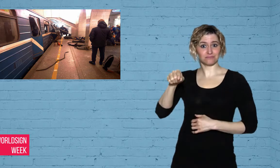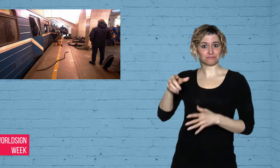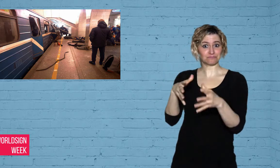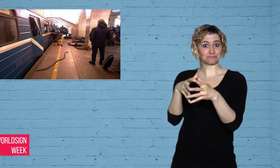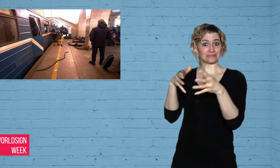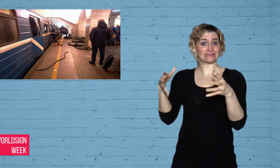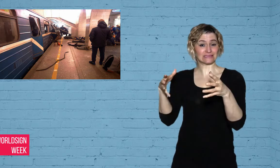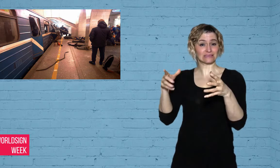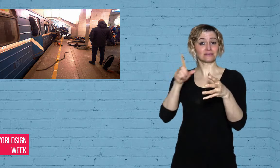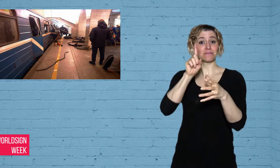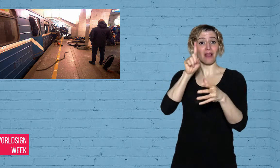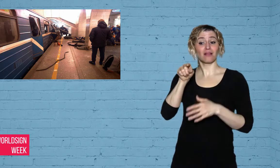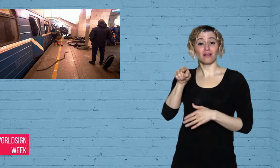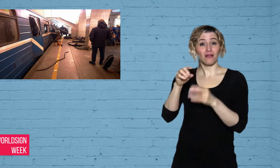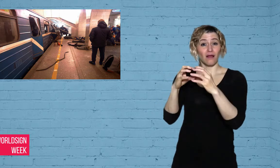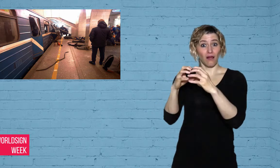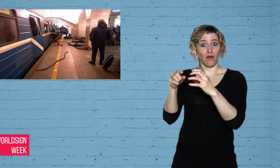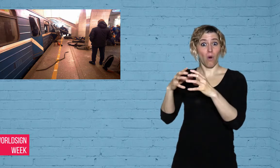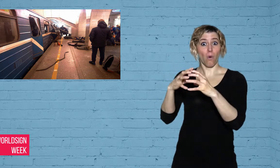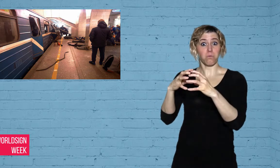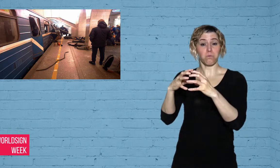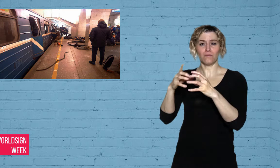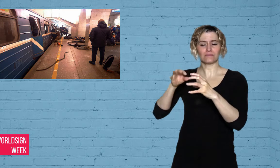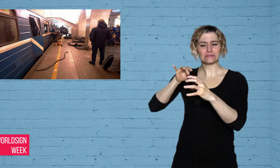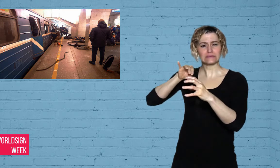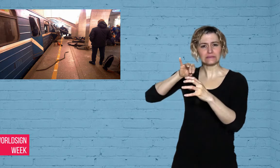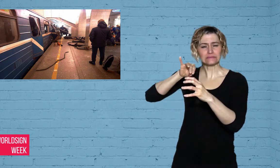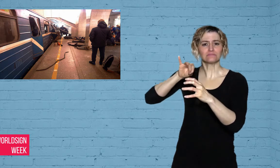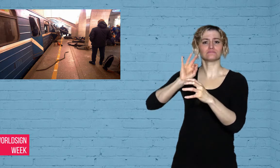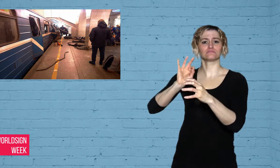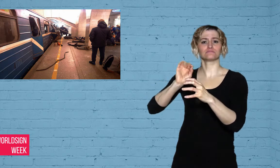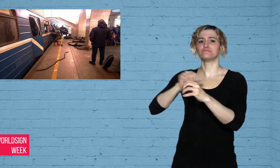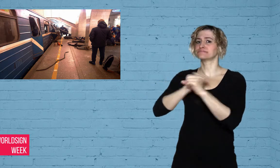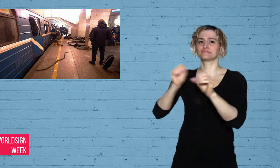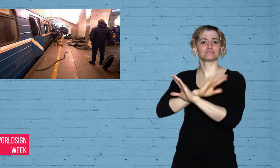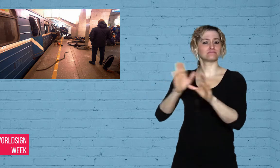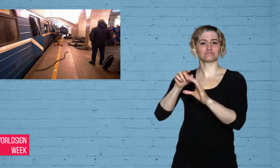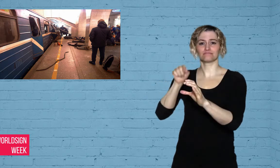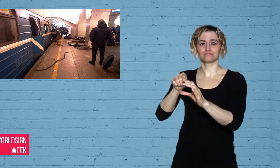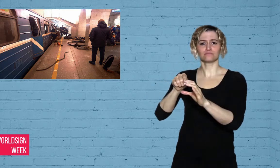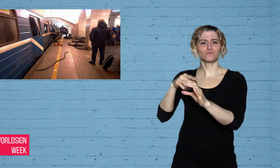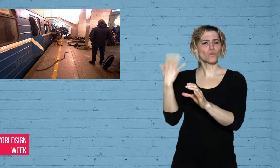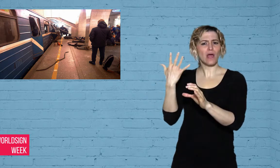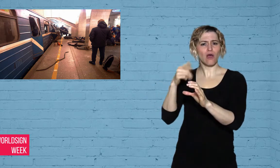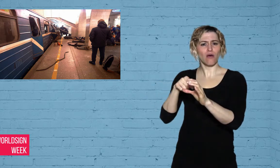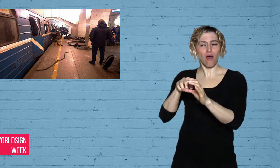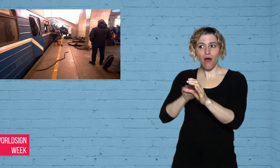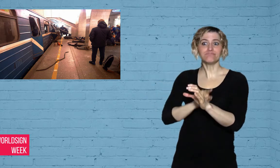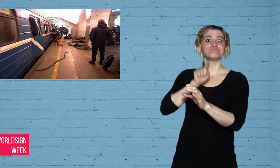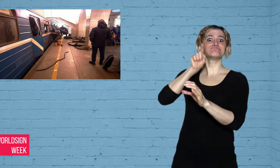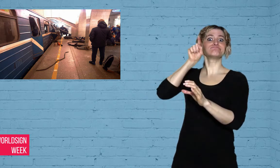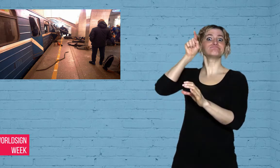to have found and defused a second,